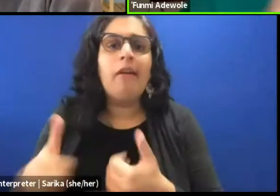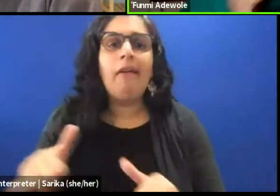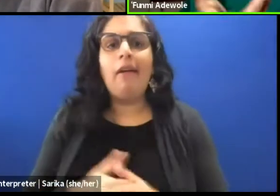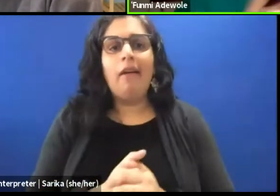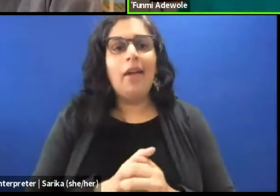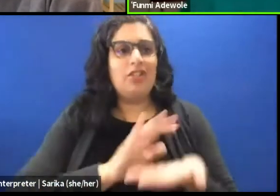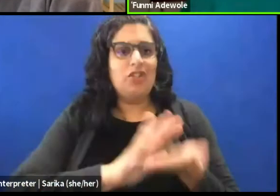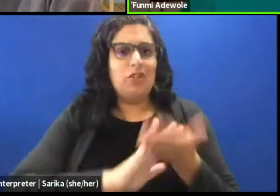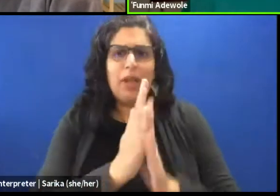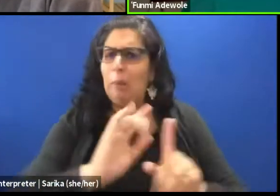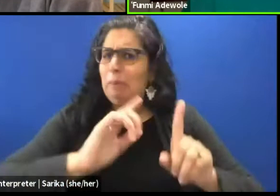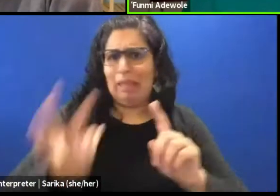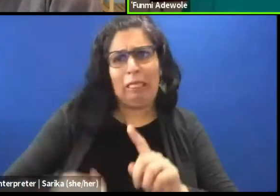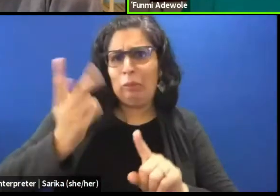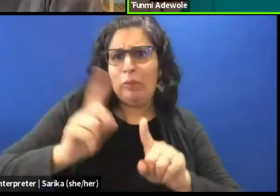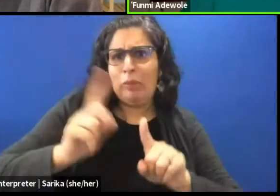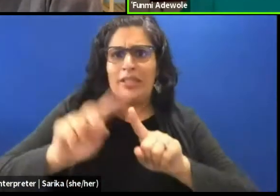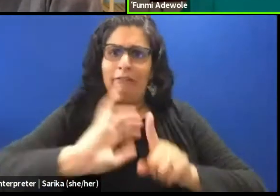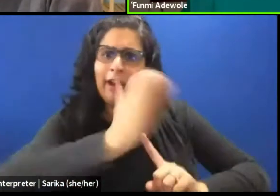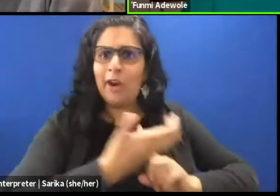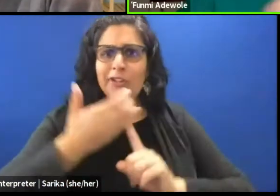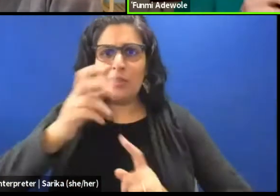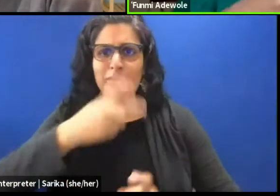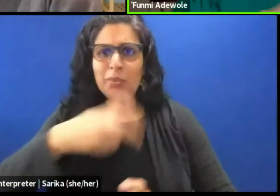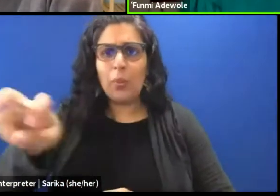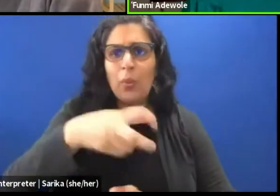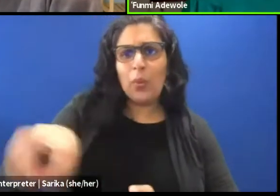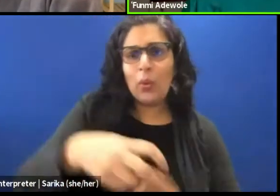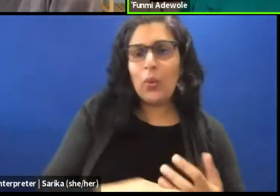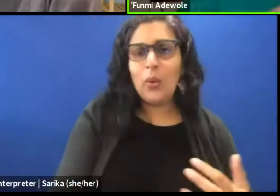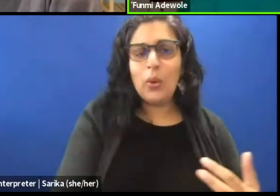she switches characters, children's songs come up,